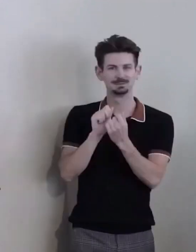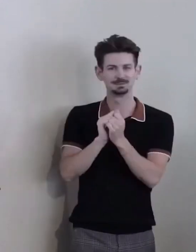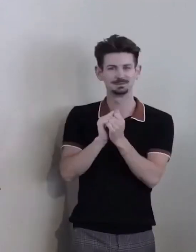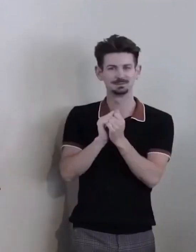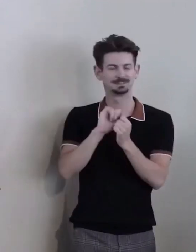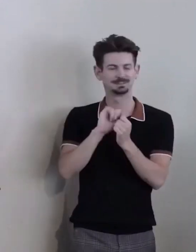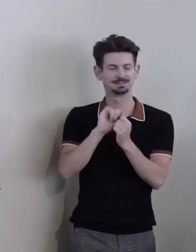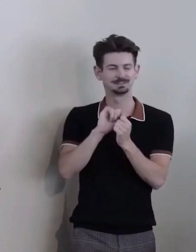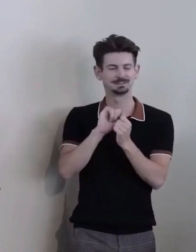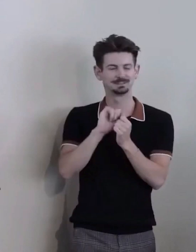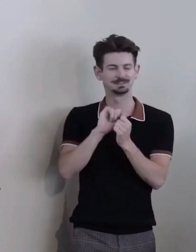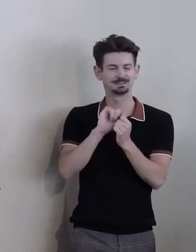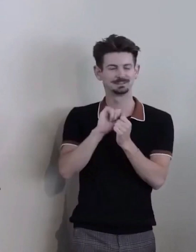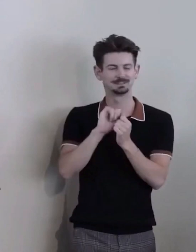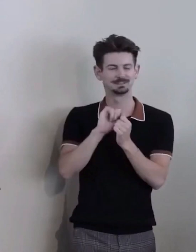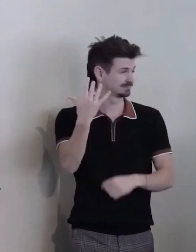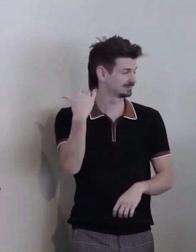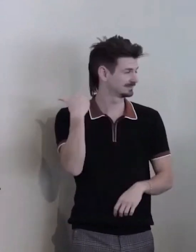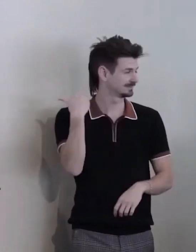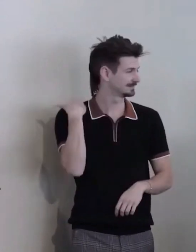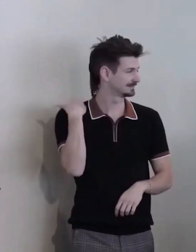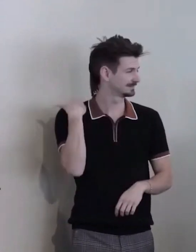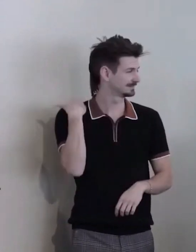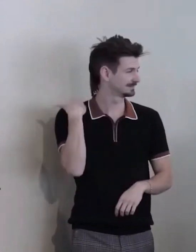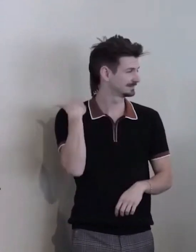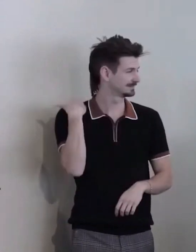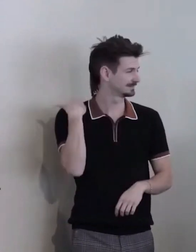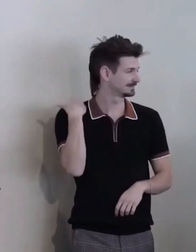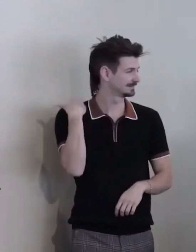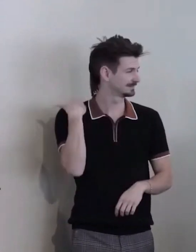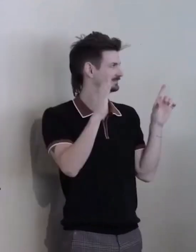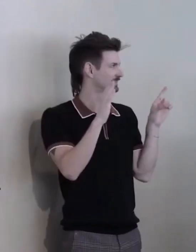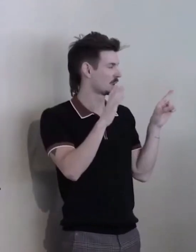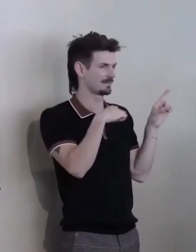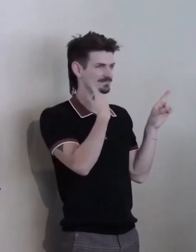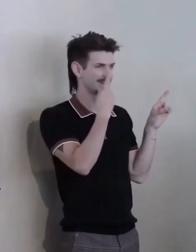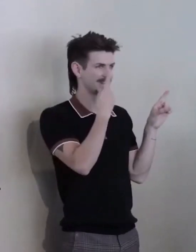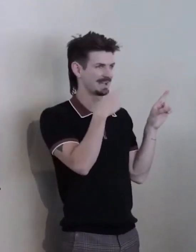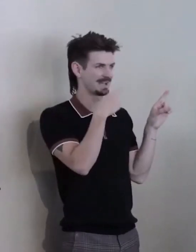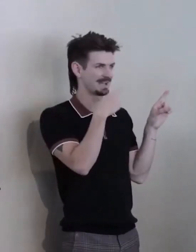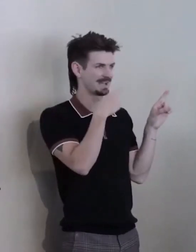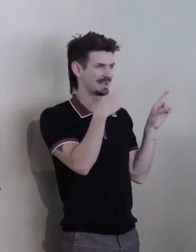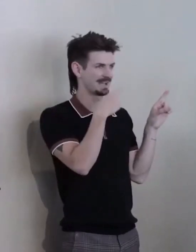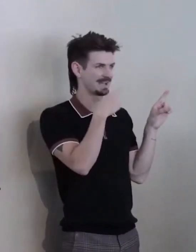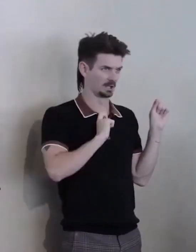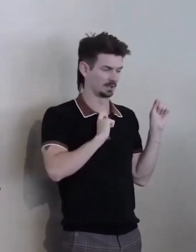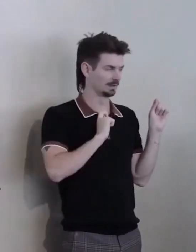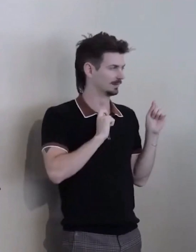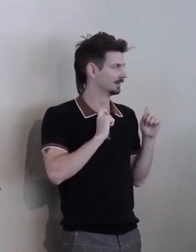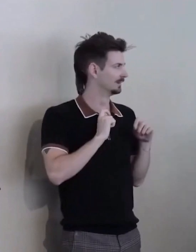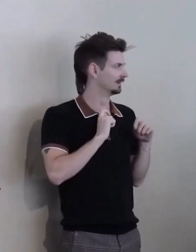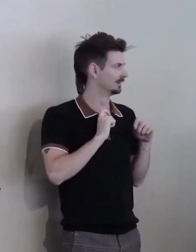and... Ahh... I can just imagine the look on her face when I was coming in, you know, like, "oh, god, what... What do they send me here?"